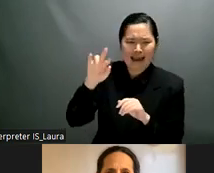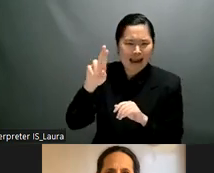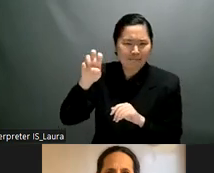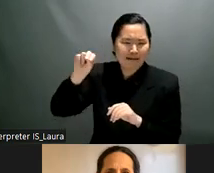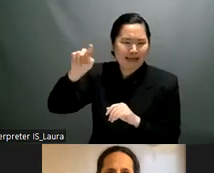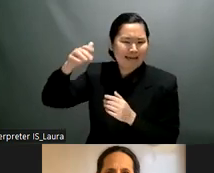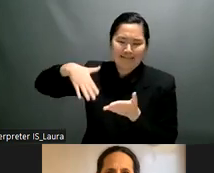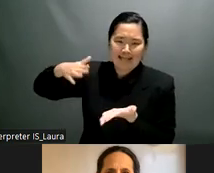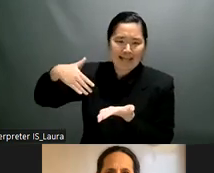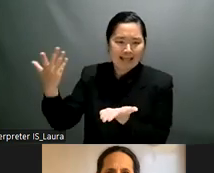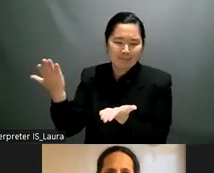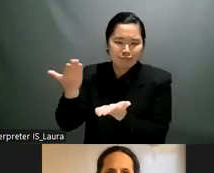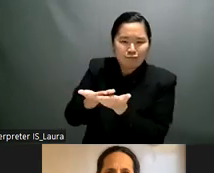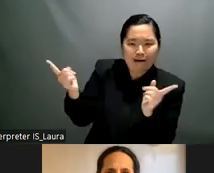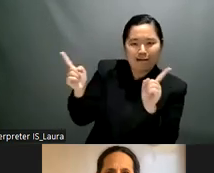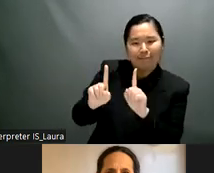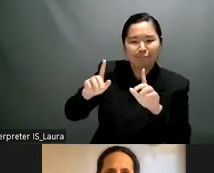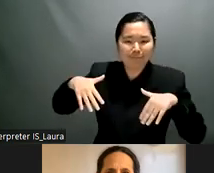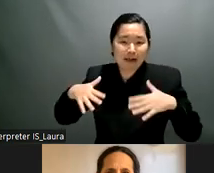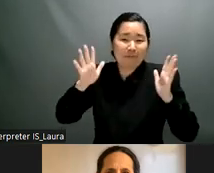i i already introduced luis uh uh um